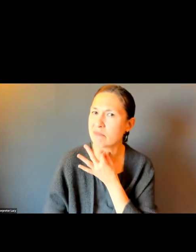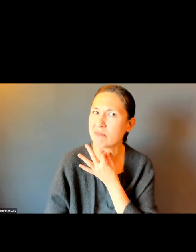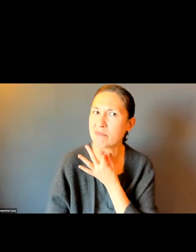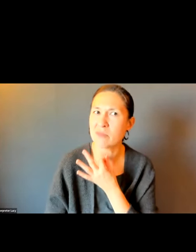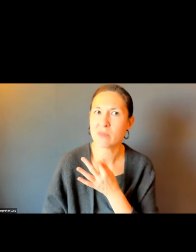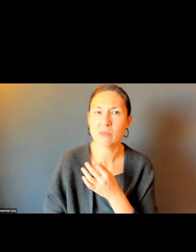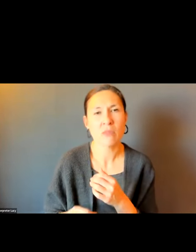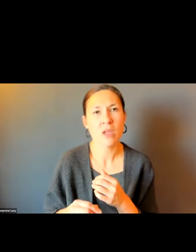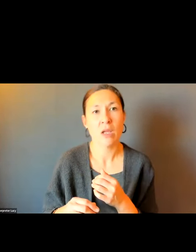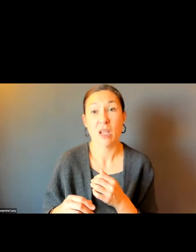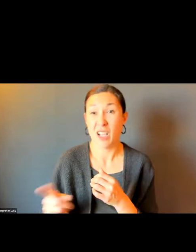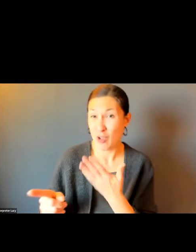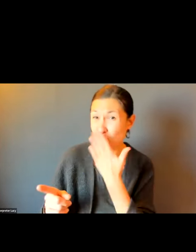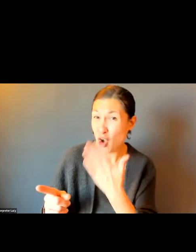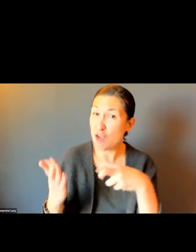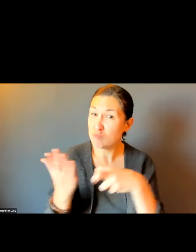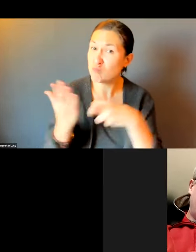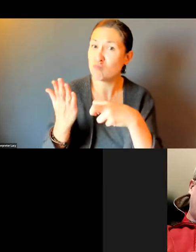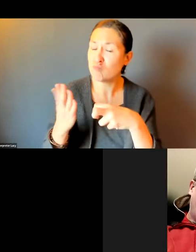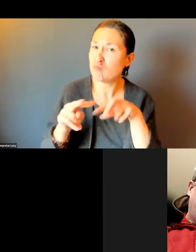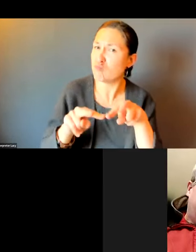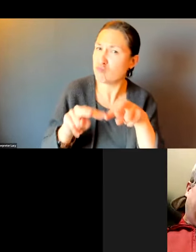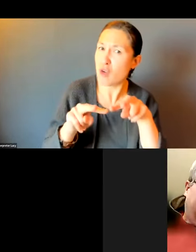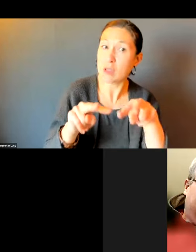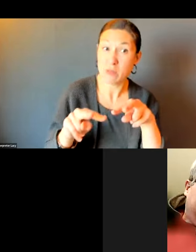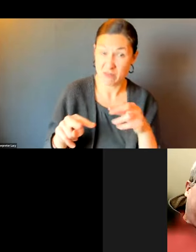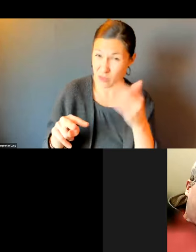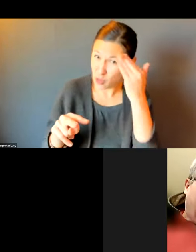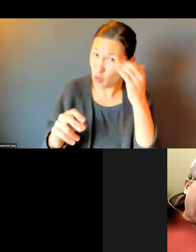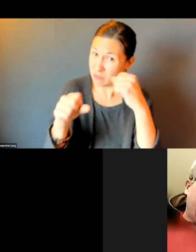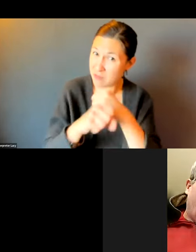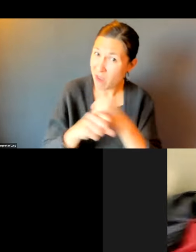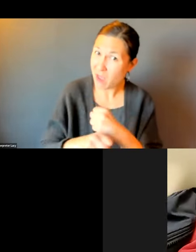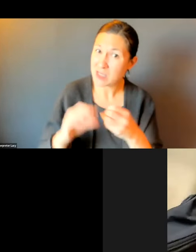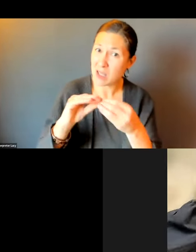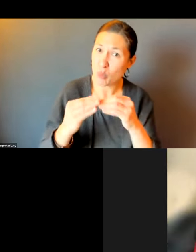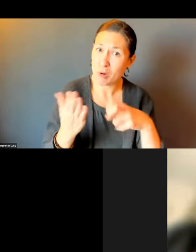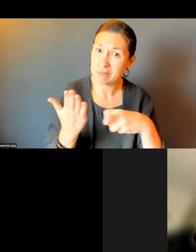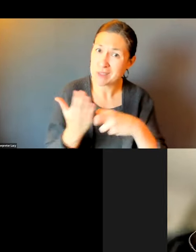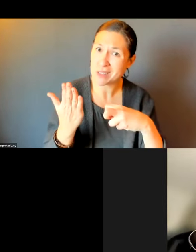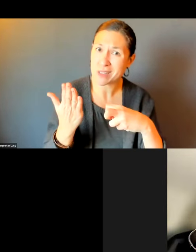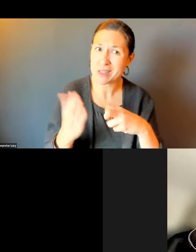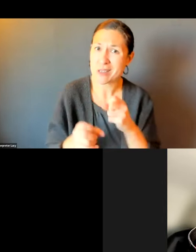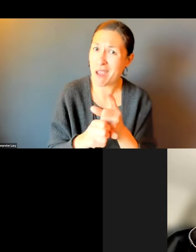WHAT IS THE -- ANDREA, DO YOU KNOW SPECIFIC TO THE CITY, WHAT HAS THE ENFORCEMENT BEEN?